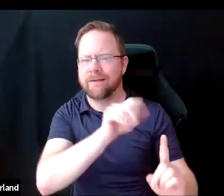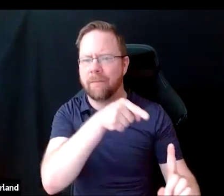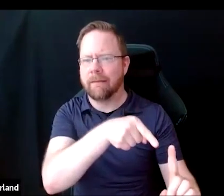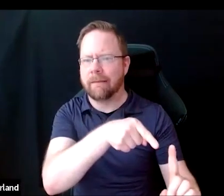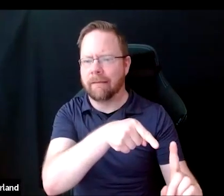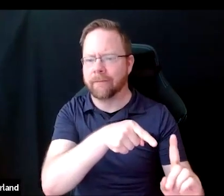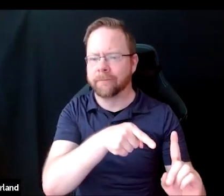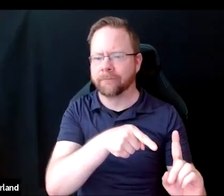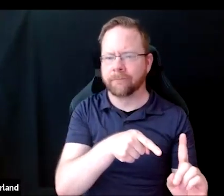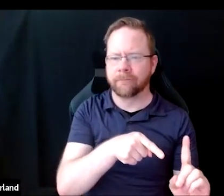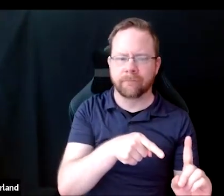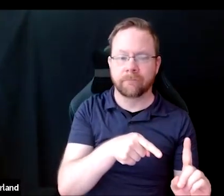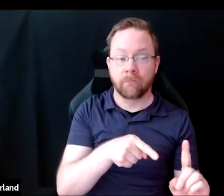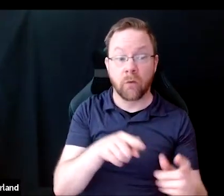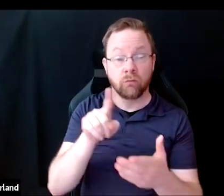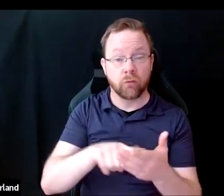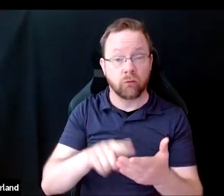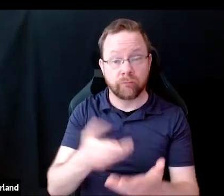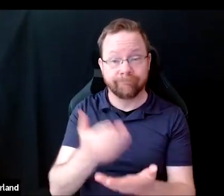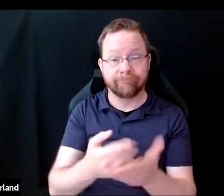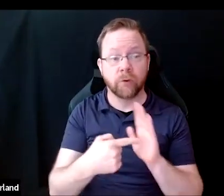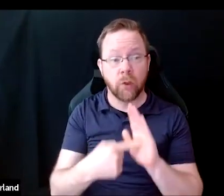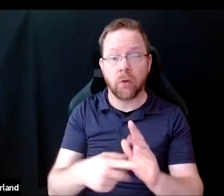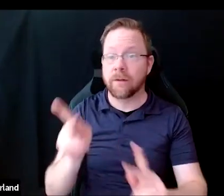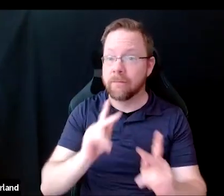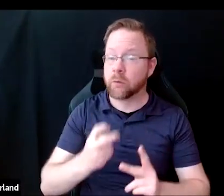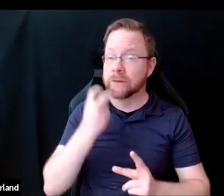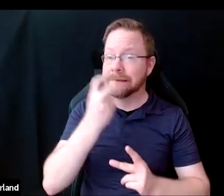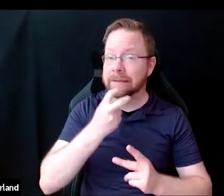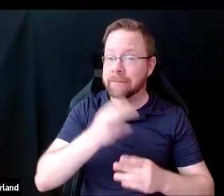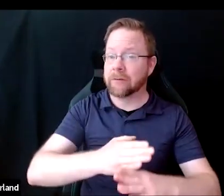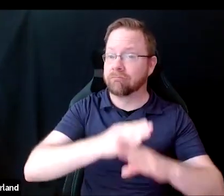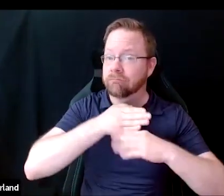There's research that shows that people with speech impediments are viewed as less intelligent